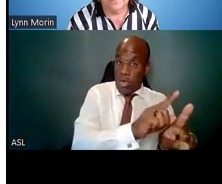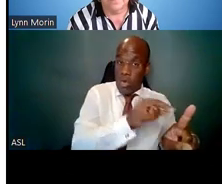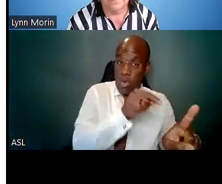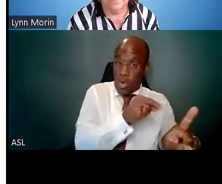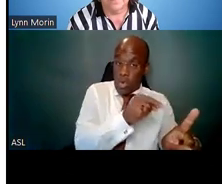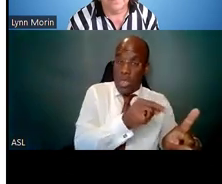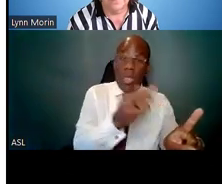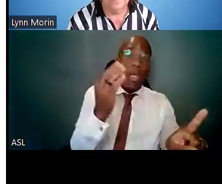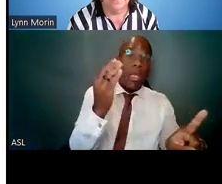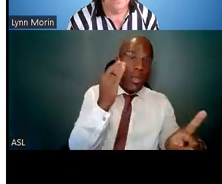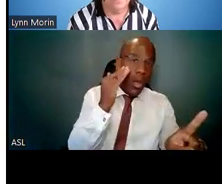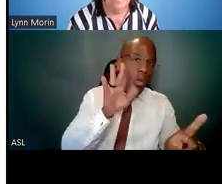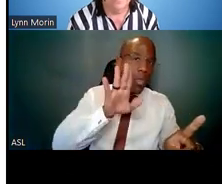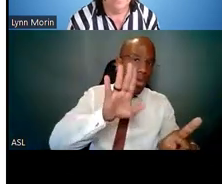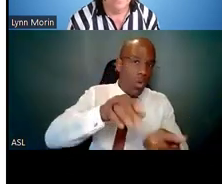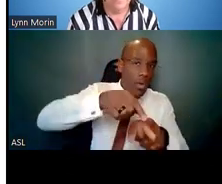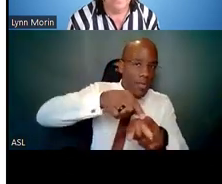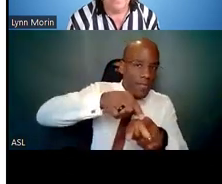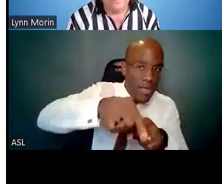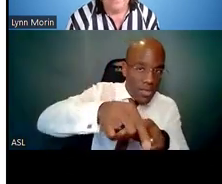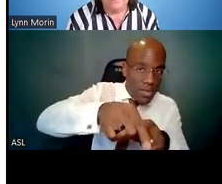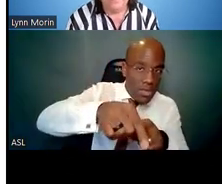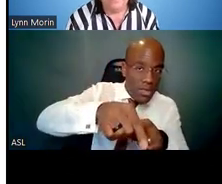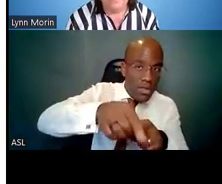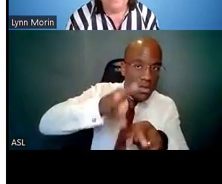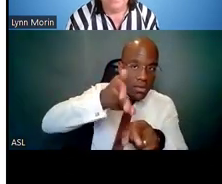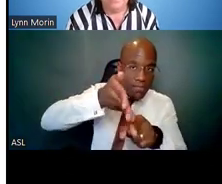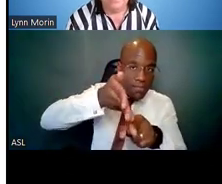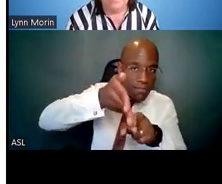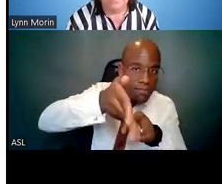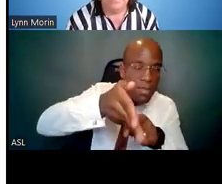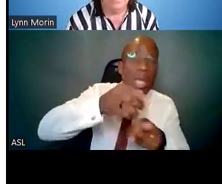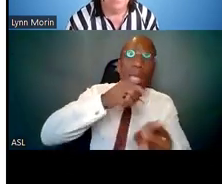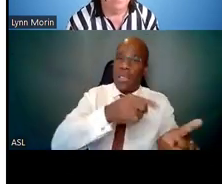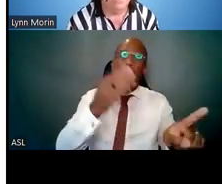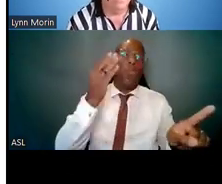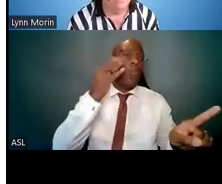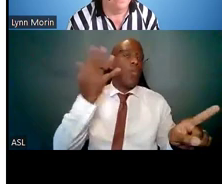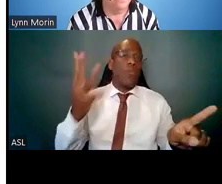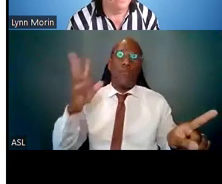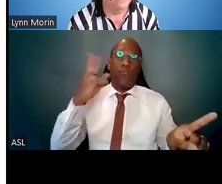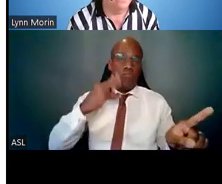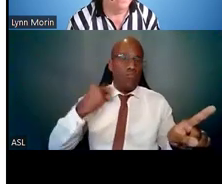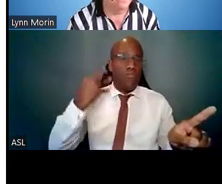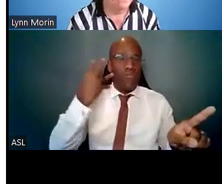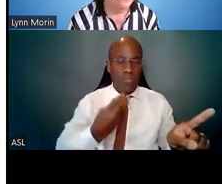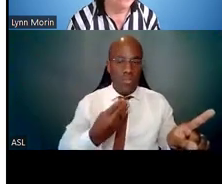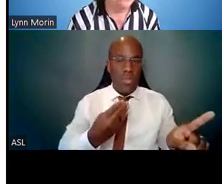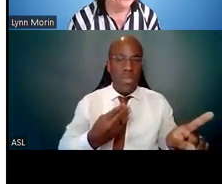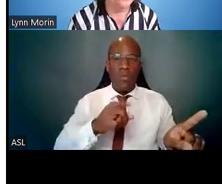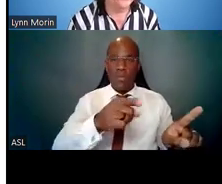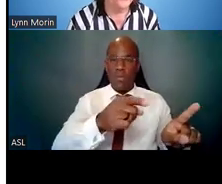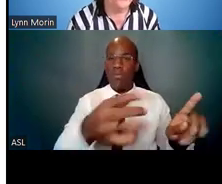and-or whatever you contacted them for, for helping you along with your goals. They have the experience, they have the expertise,